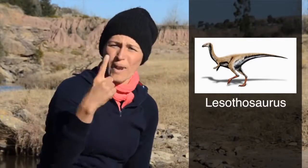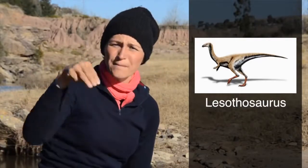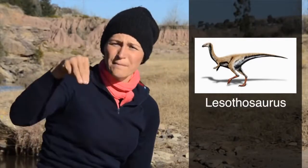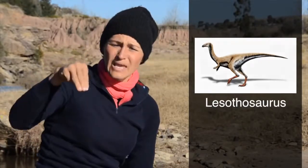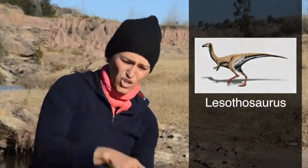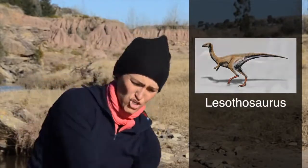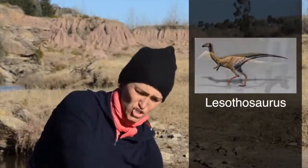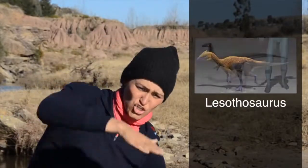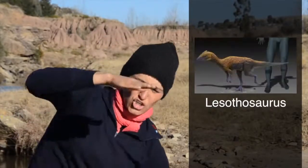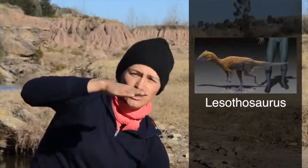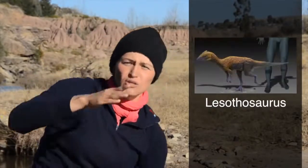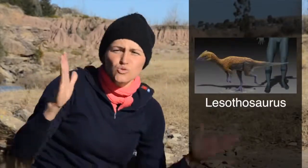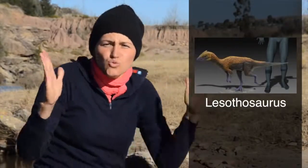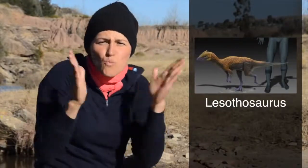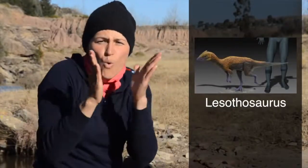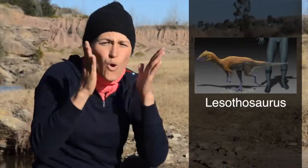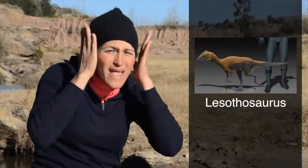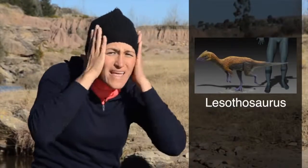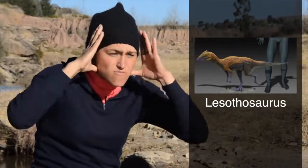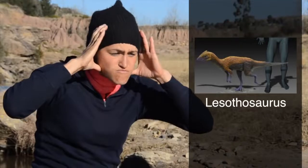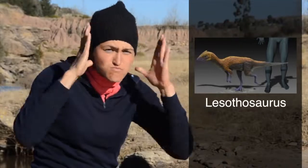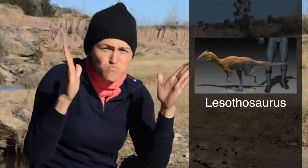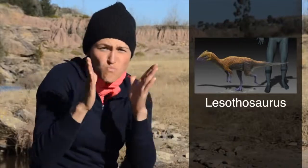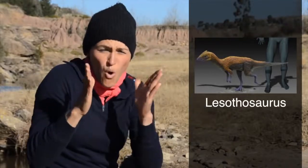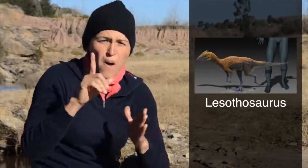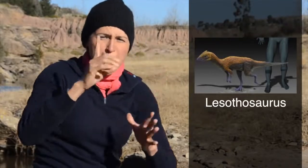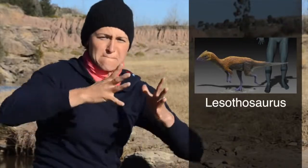approximately 1 meter tall with a small head